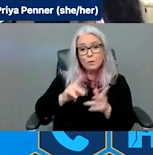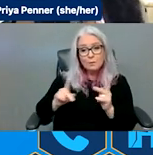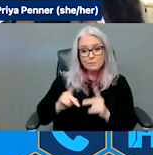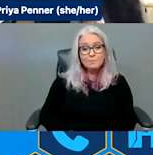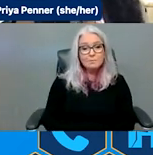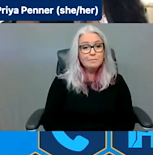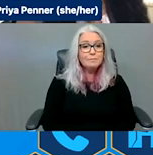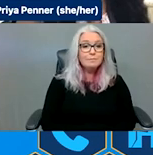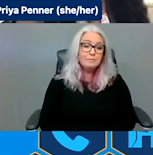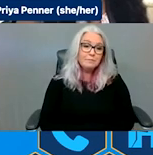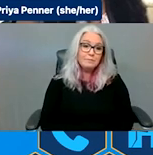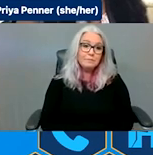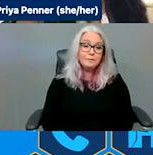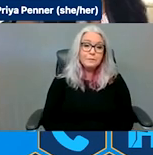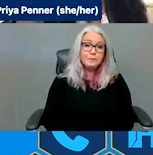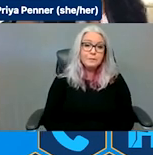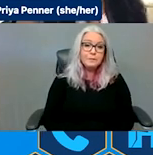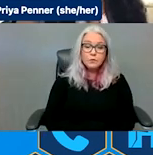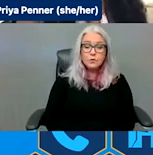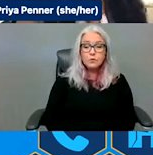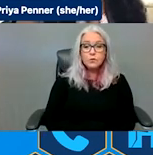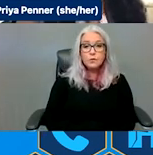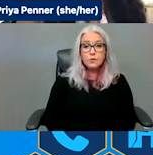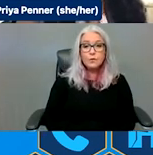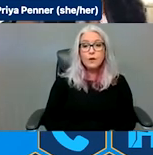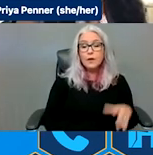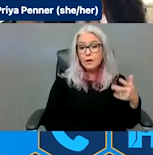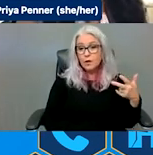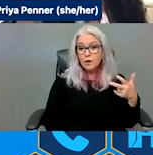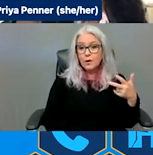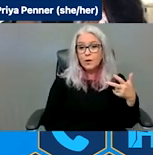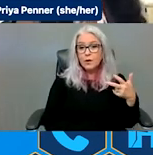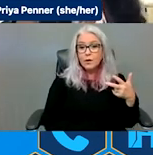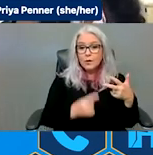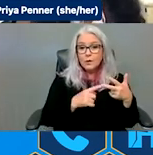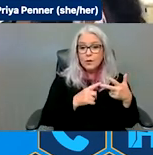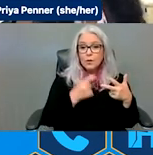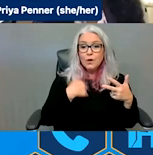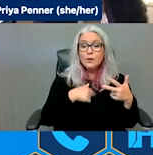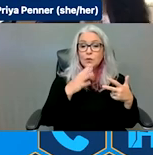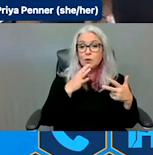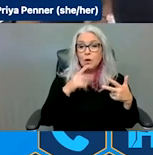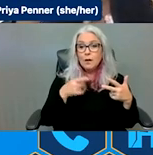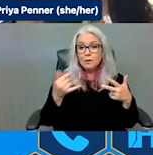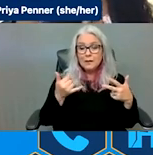we're going to touch upon today for why disabled people are institutionalized during disasters, one of the main